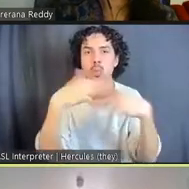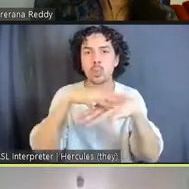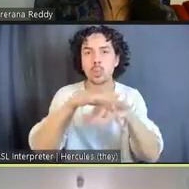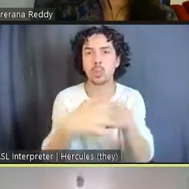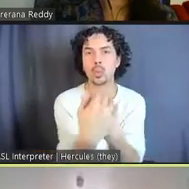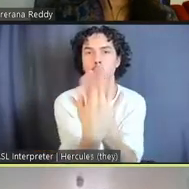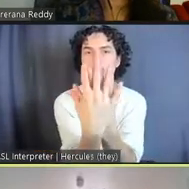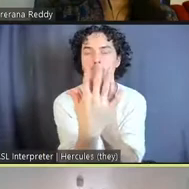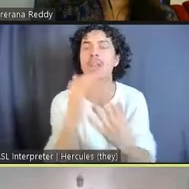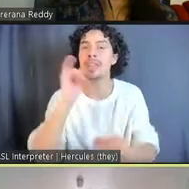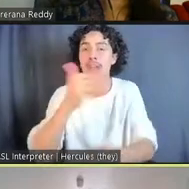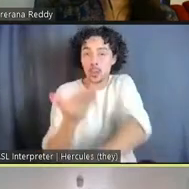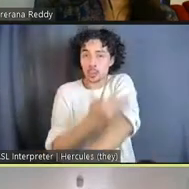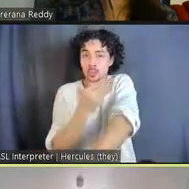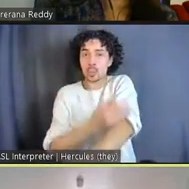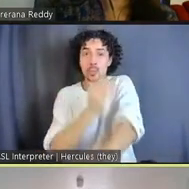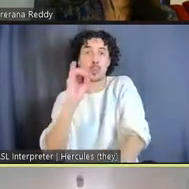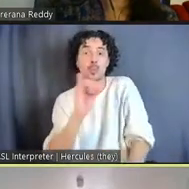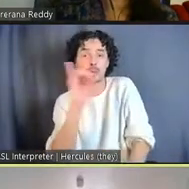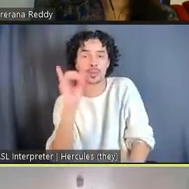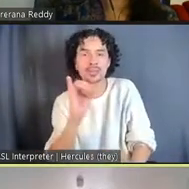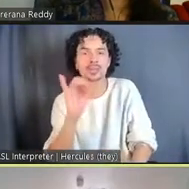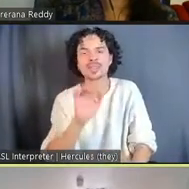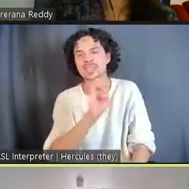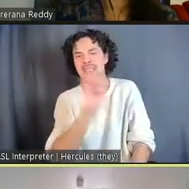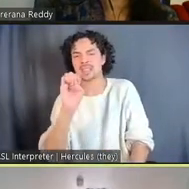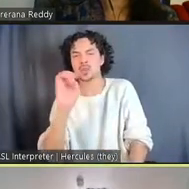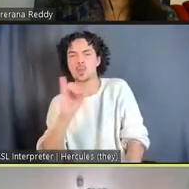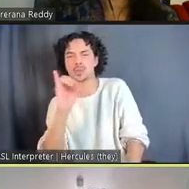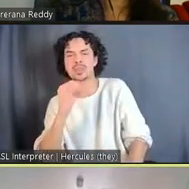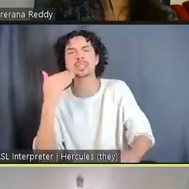Oakland, in East Oakland, near the Fruitvale BART.